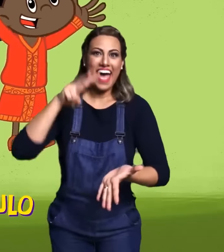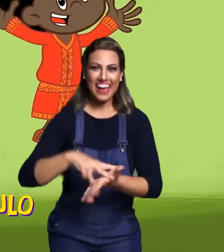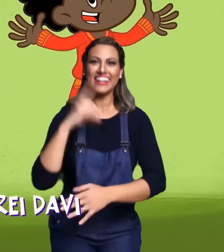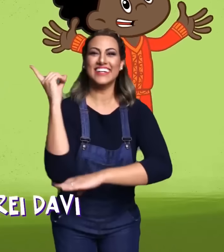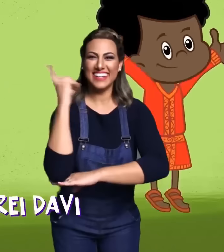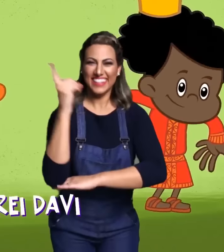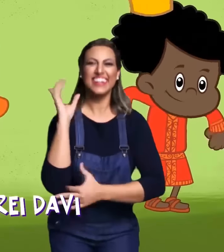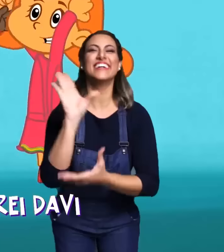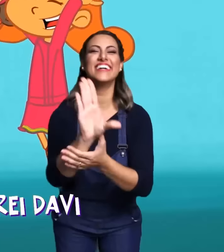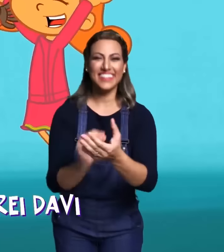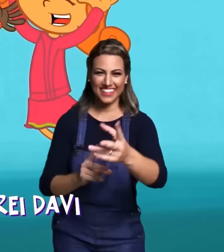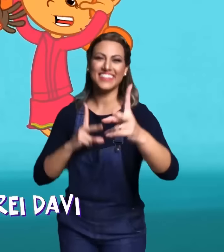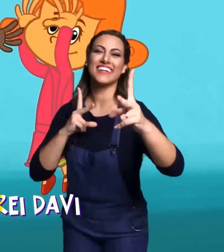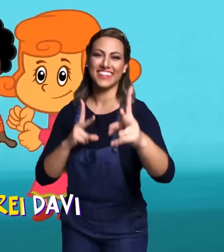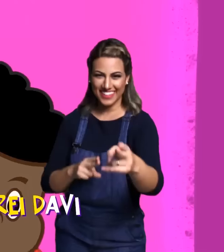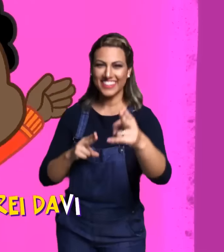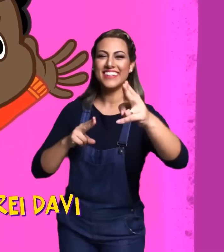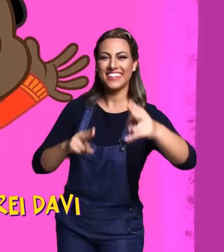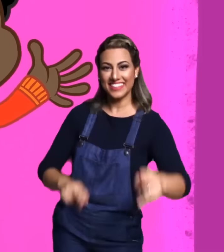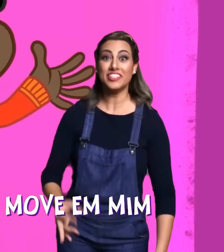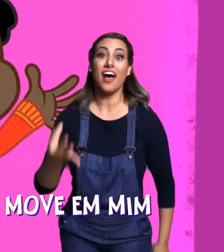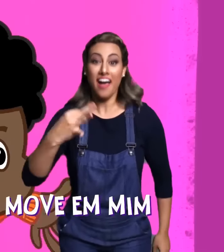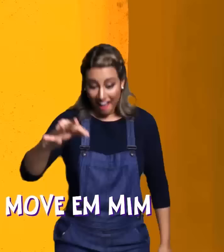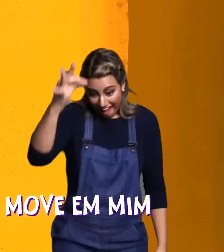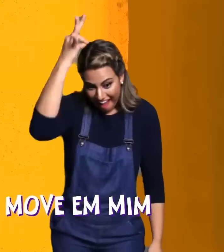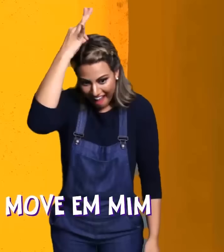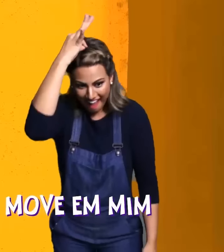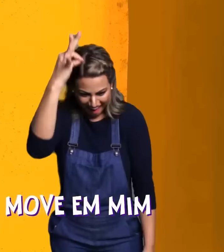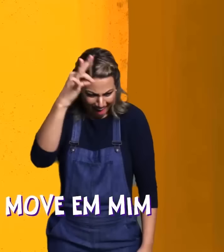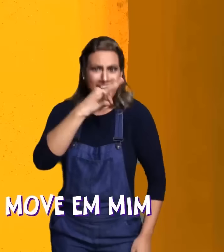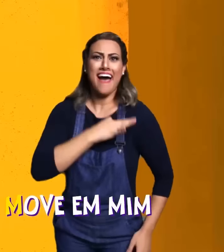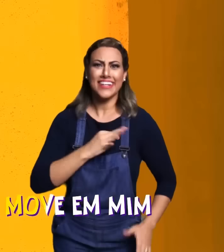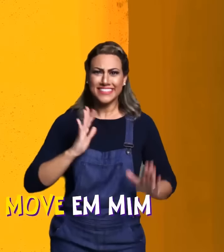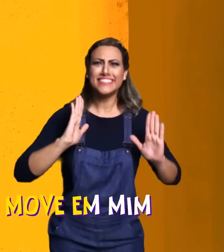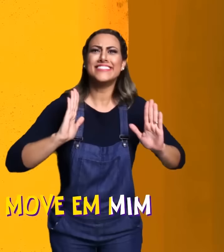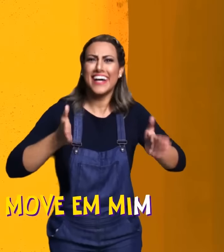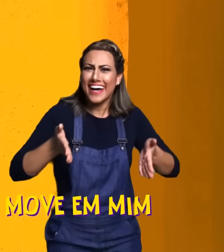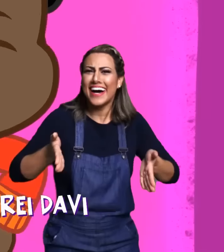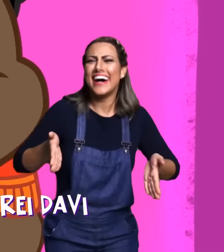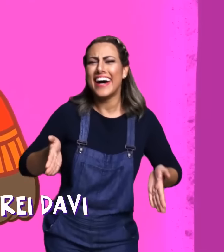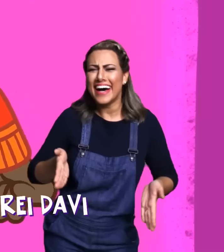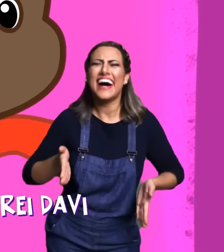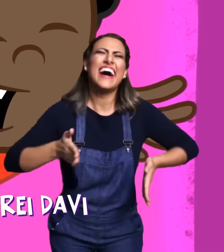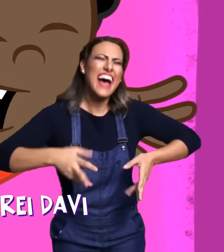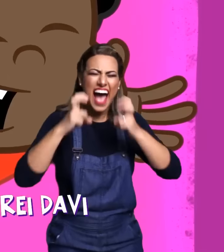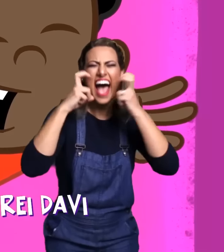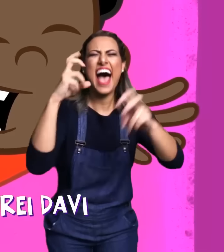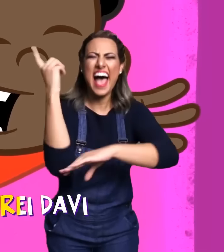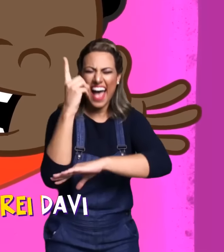I JUMP LIKE KING DAVID IF THE SPIRIT OF GOD MOVES IN ME I SCREAM LIKE KING DAVID